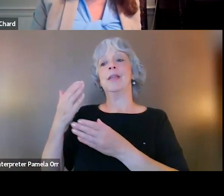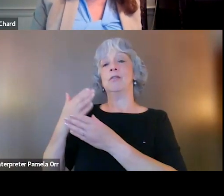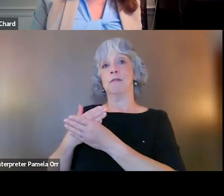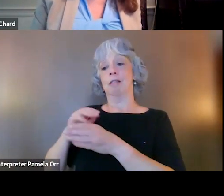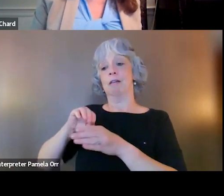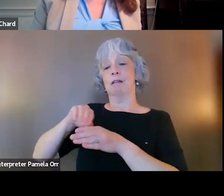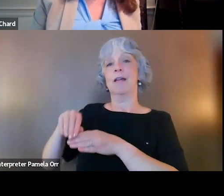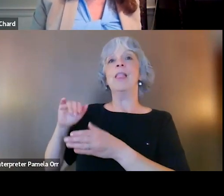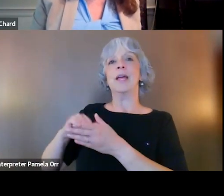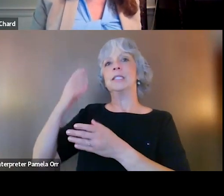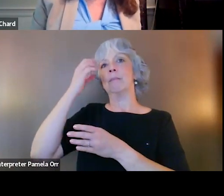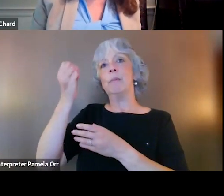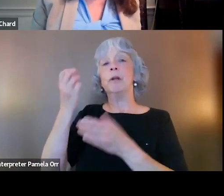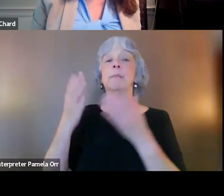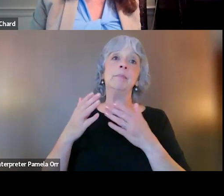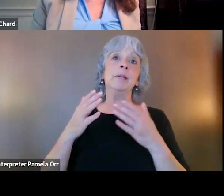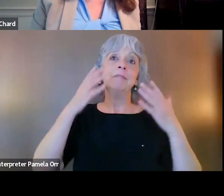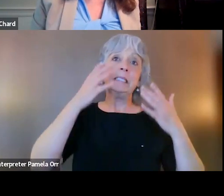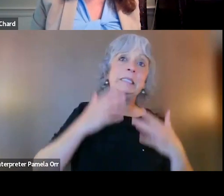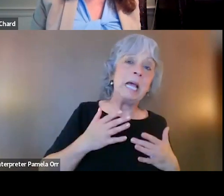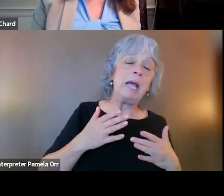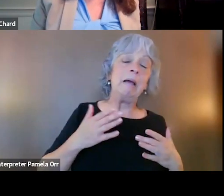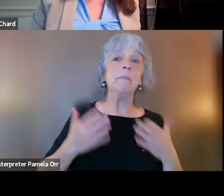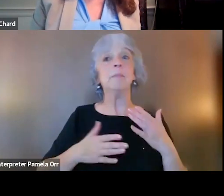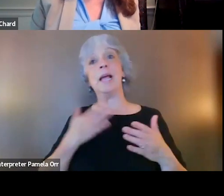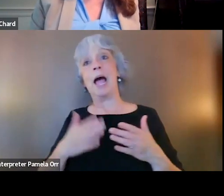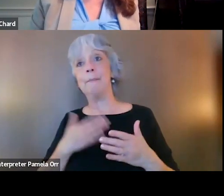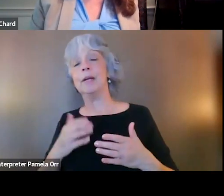All that may be sad or may be happy, but it is a memory and it doesn't have to control